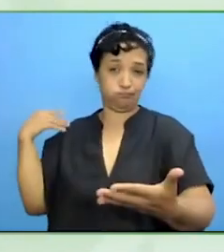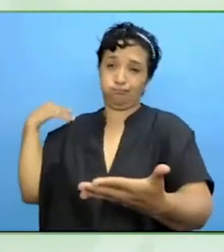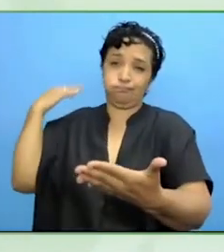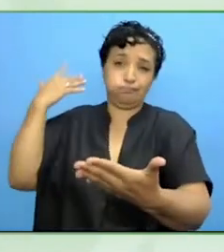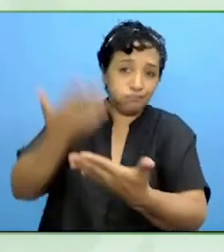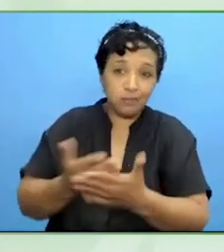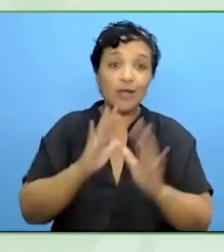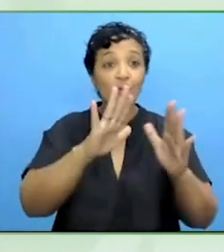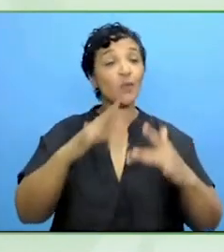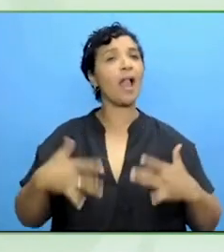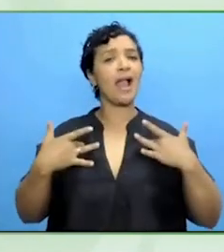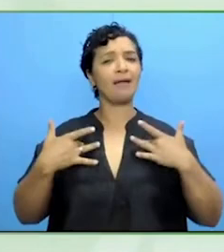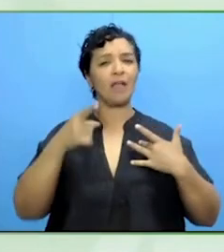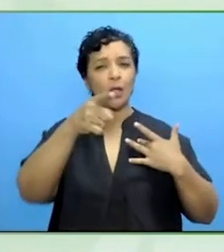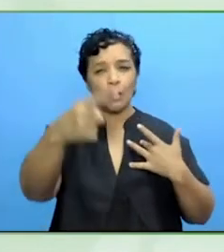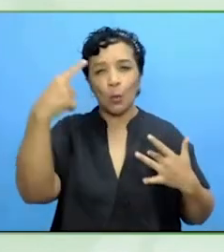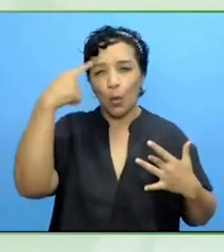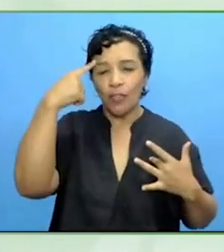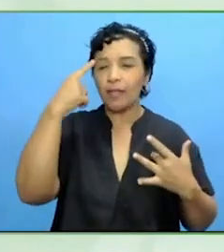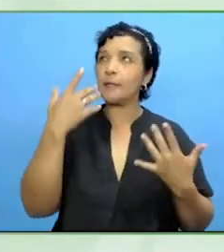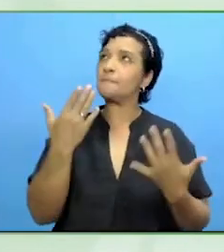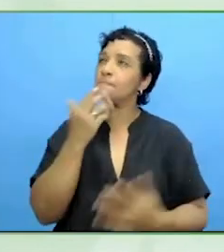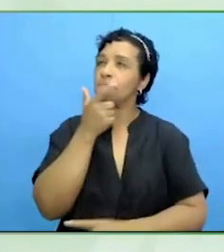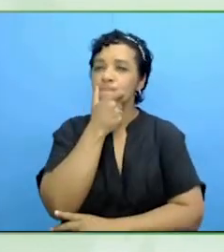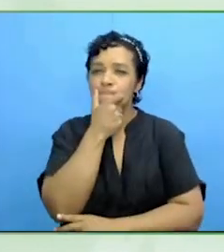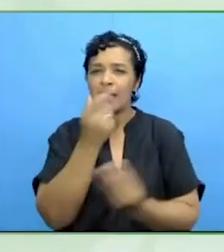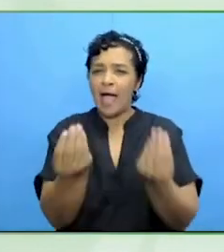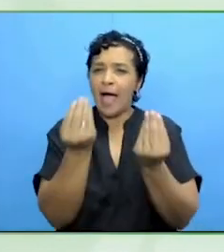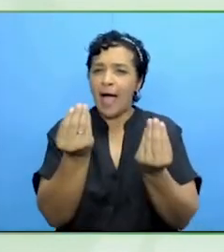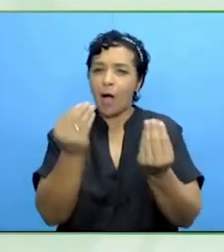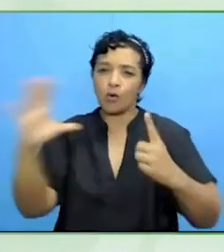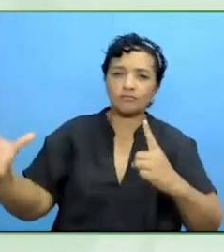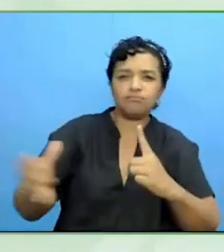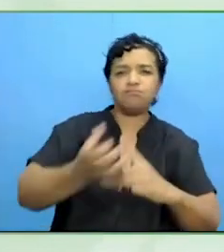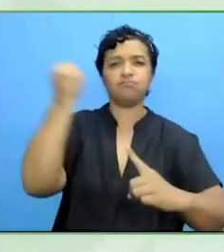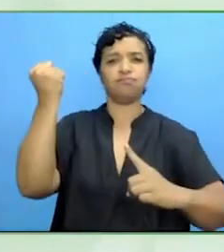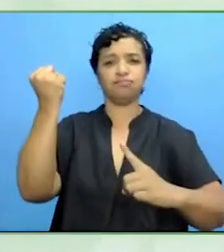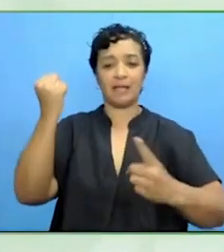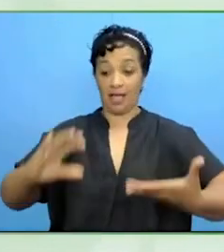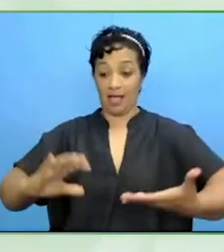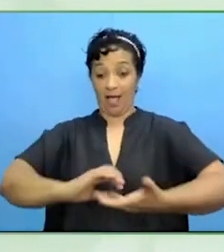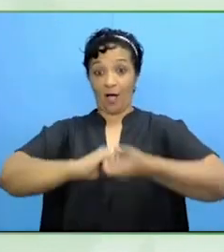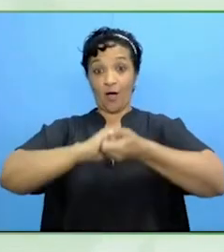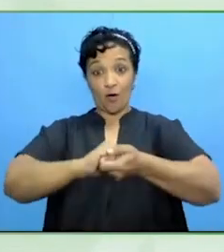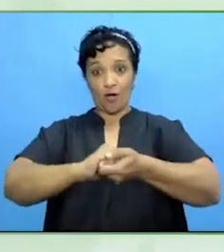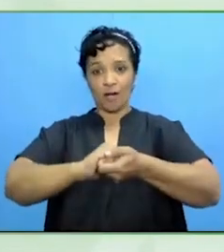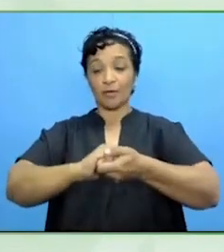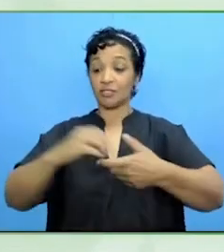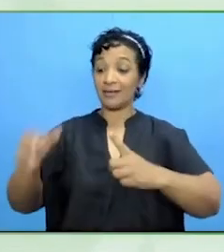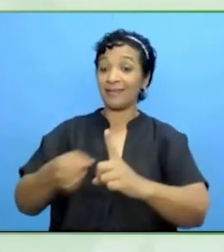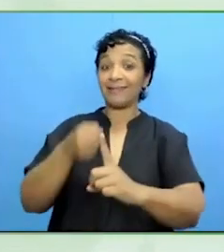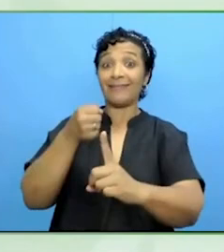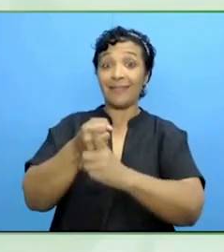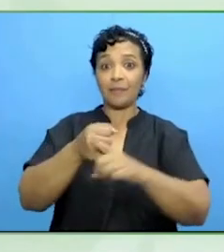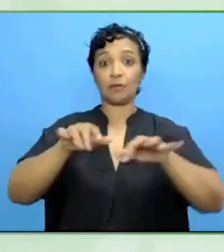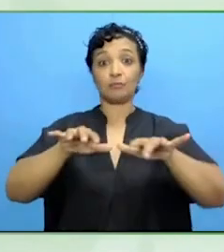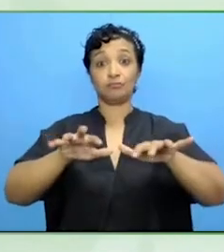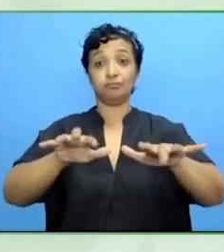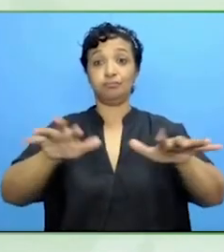Do you think will be key to making this happen? To have collaboration that will deliver on the ground to the 27